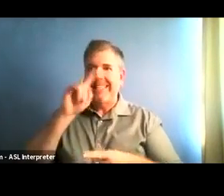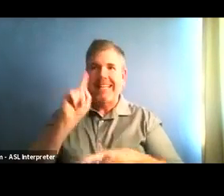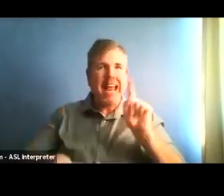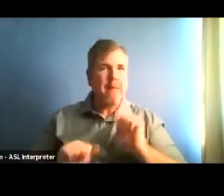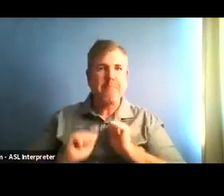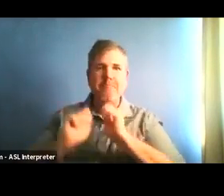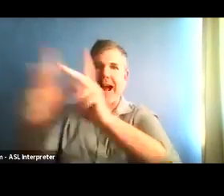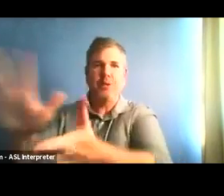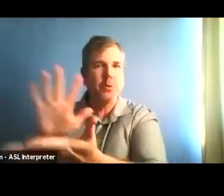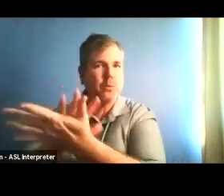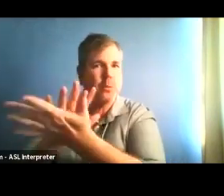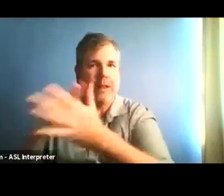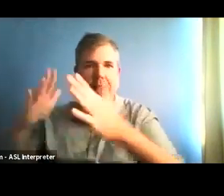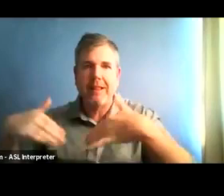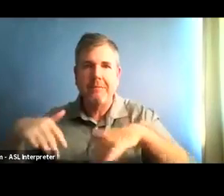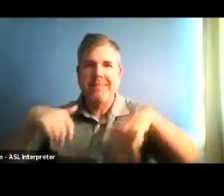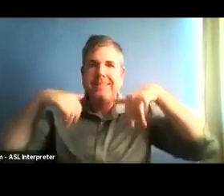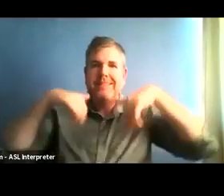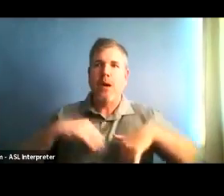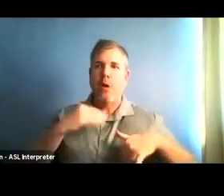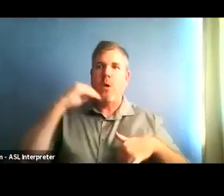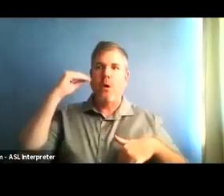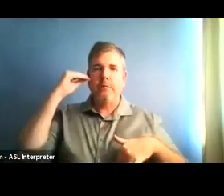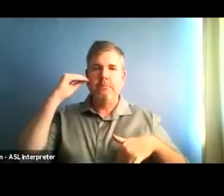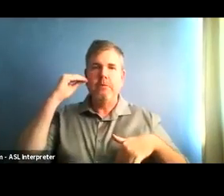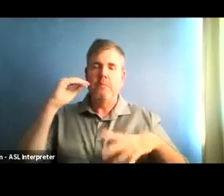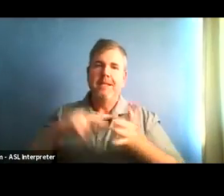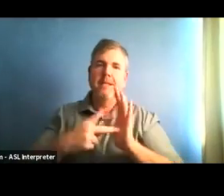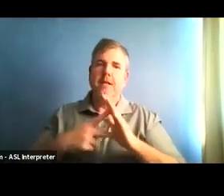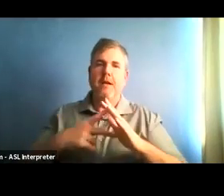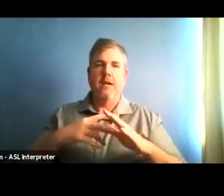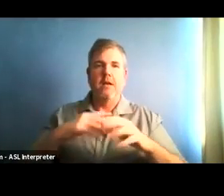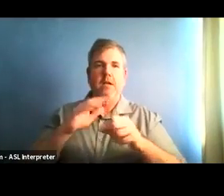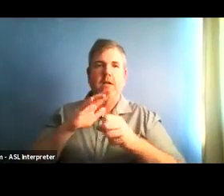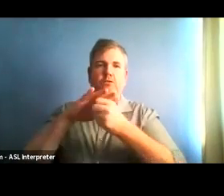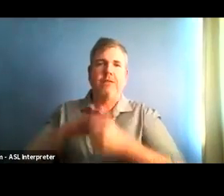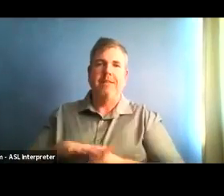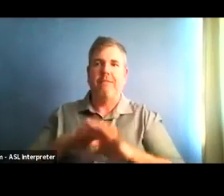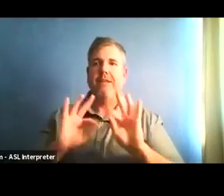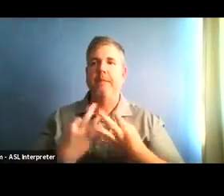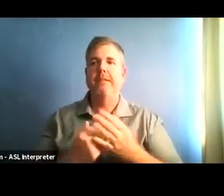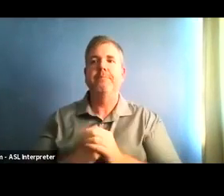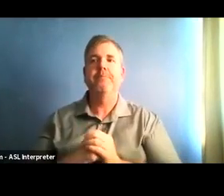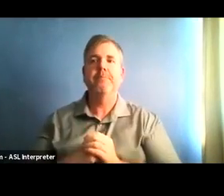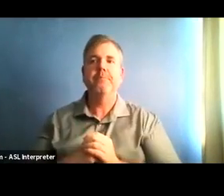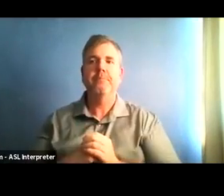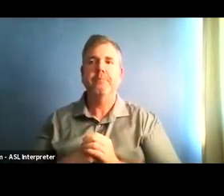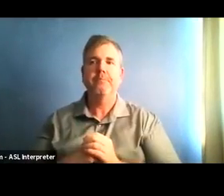I'm currently reviewing the waivers for school openings and anticipate having an update on these by the end of the week.